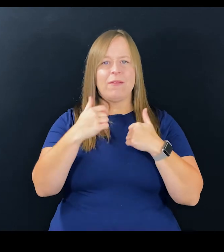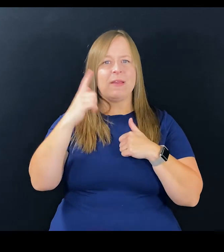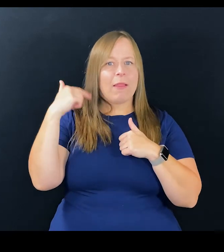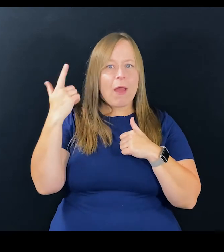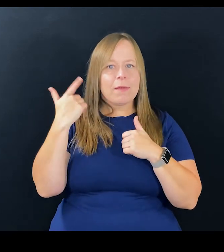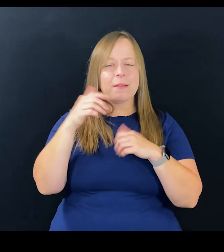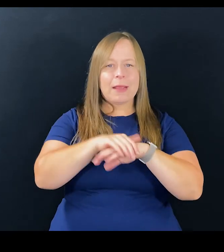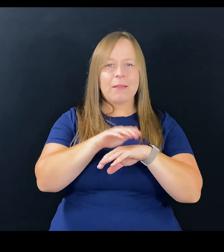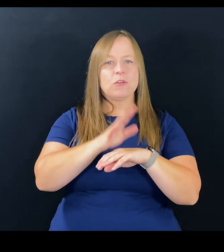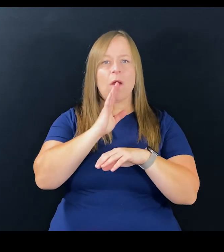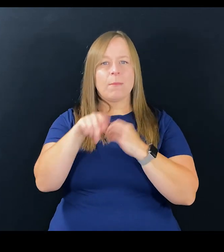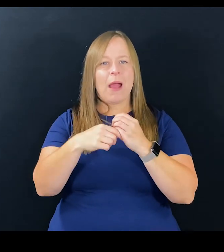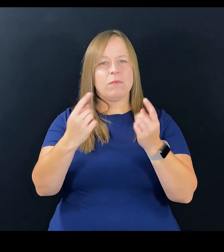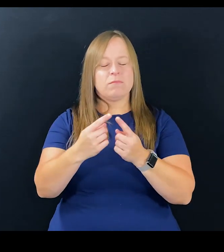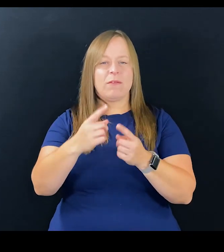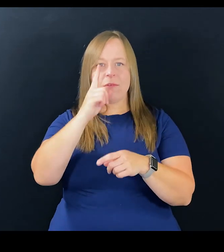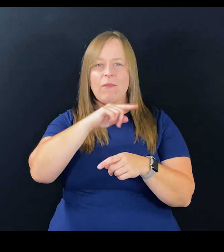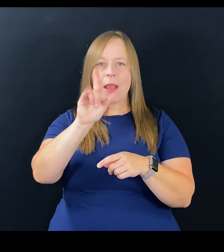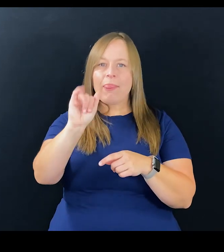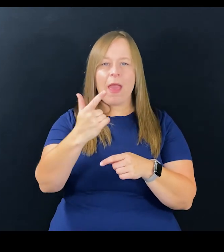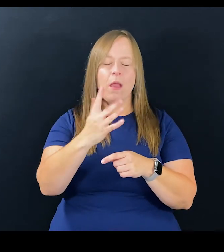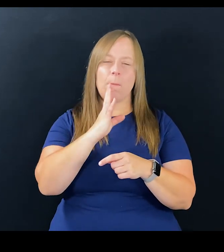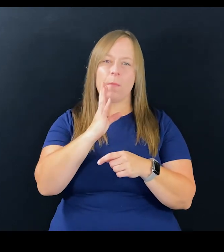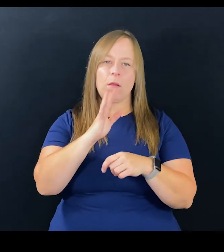and is living in London. And she talks about the pain of having an artificial